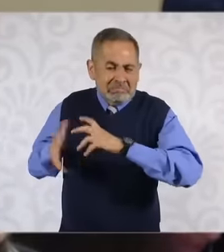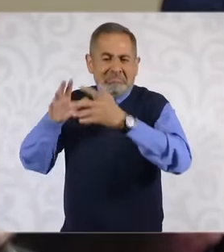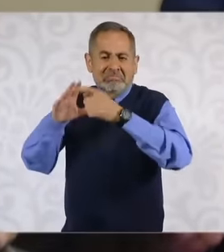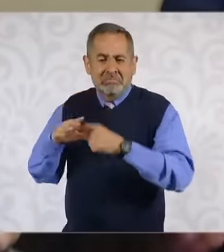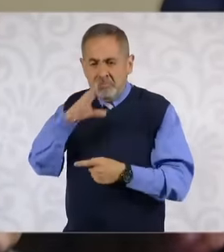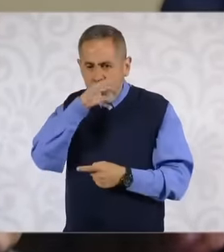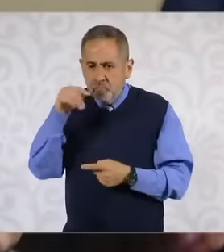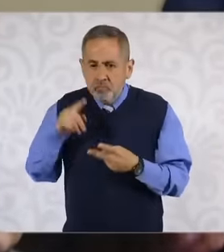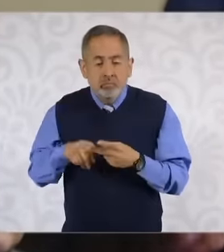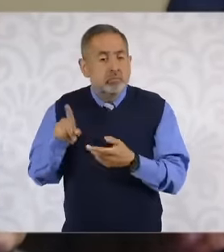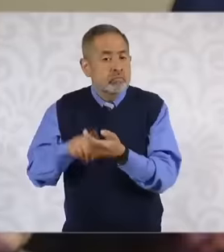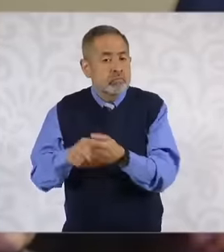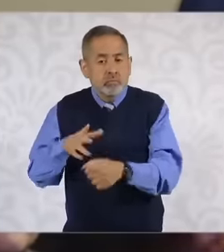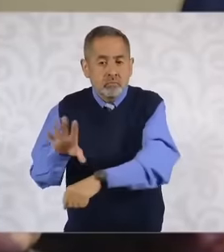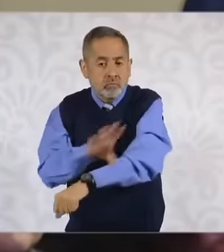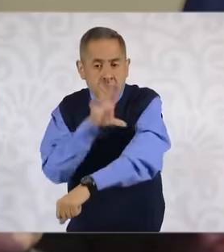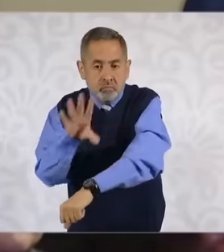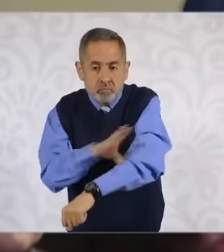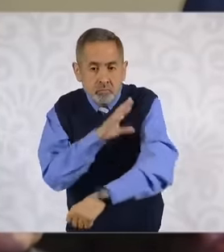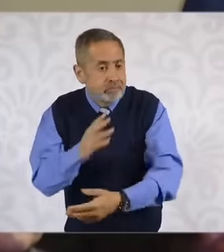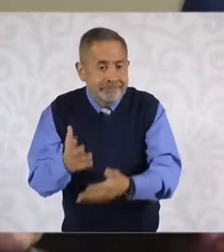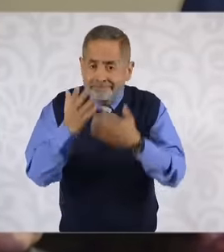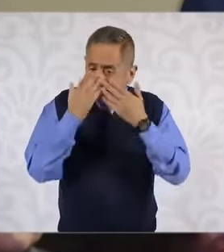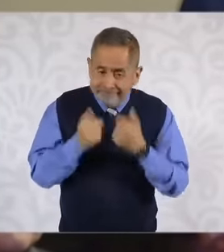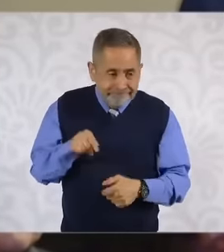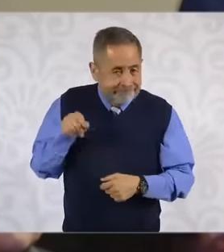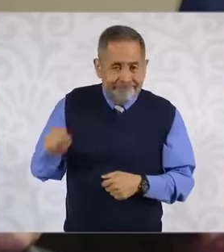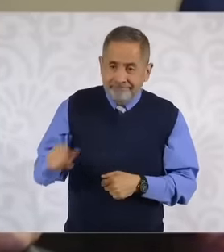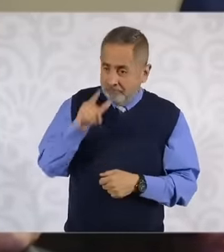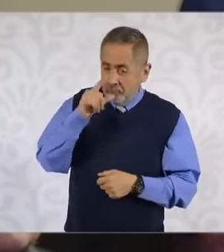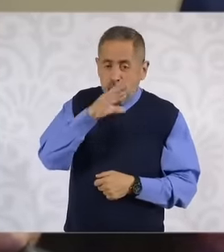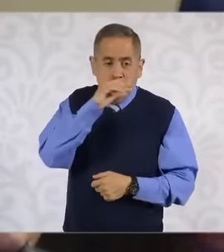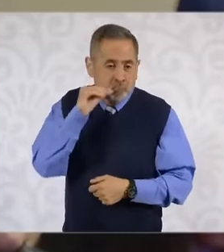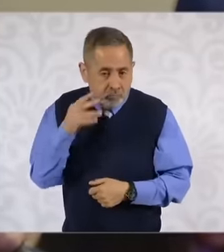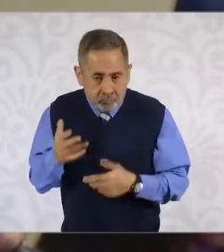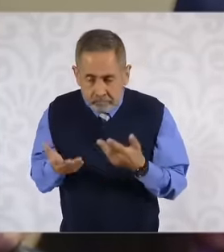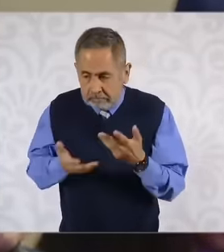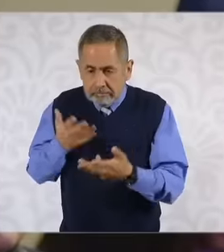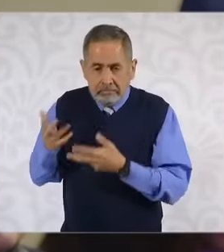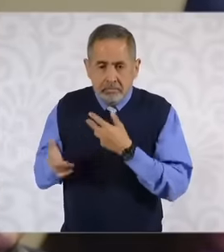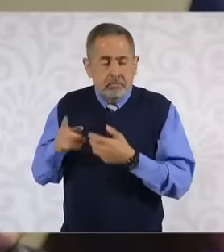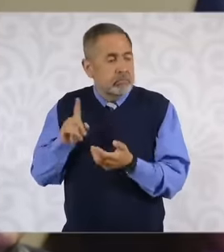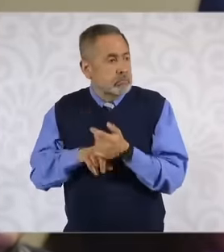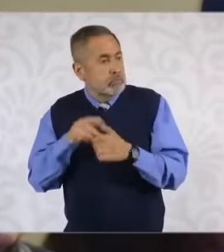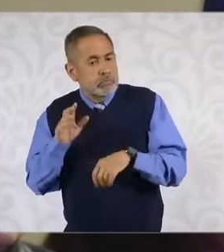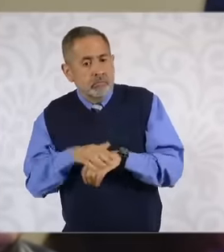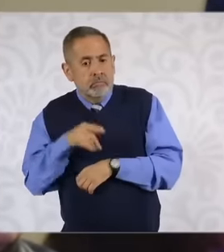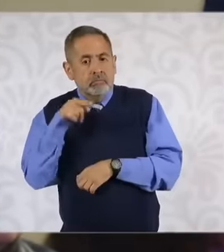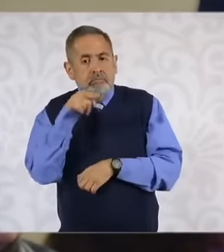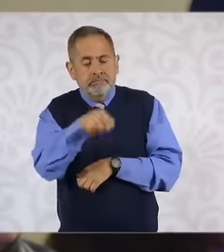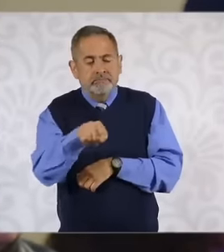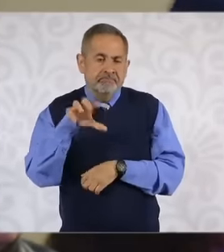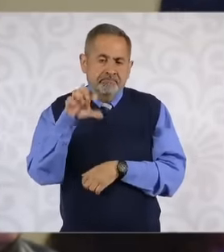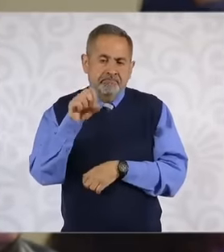associates the energy emergency precisely with the more than 60 years of the economic